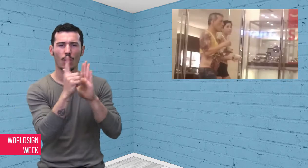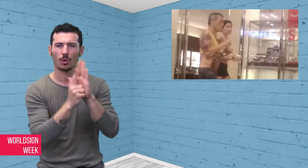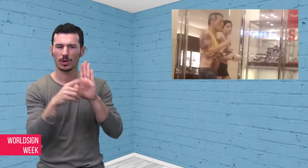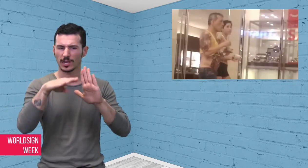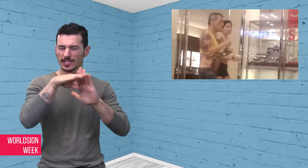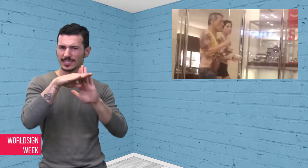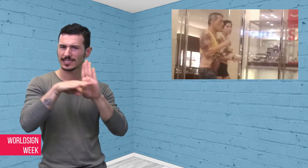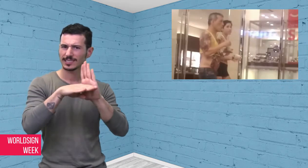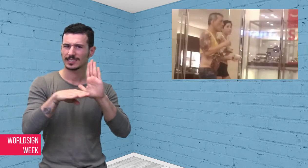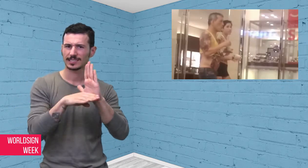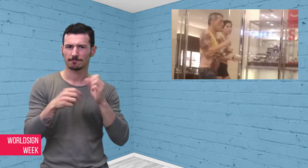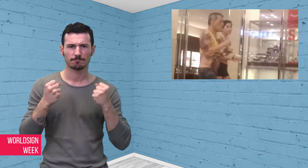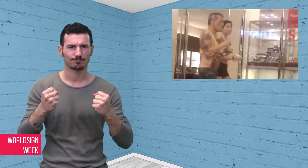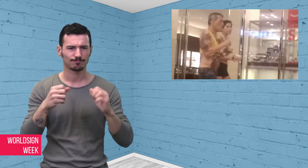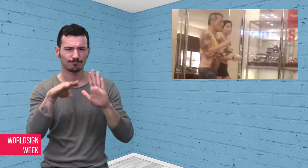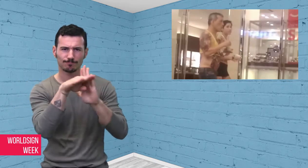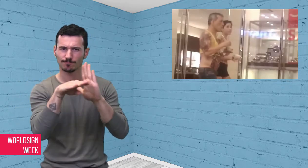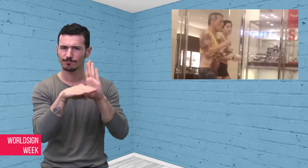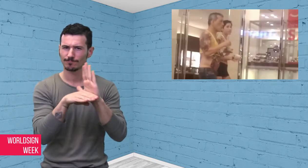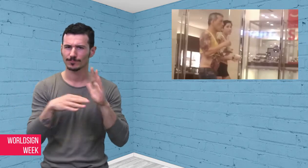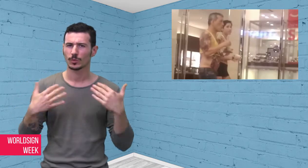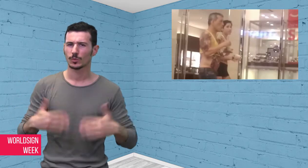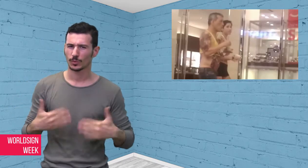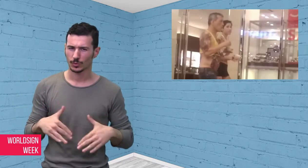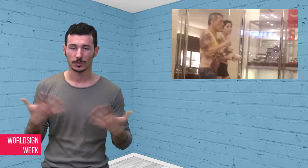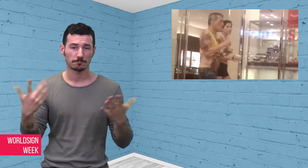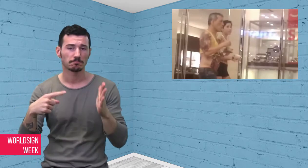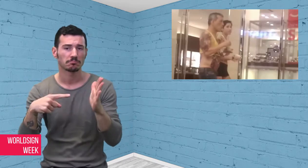for up to 15 years for making